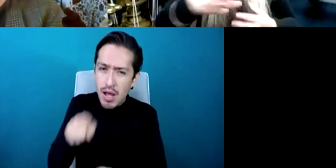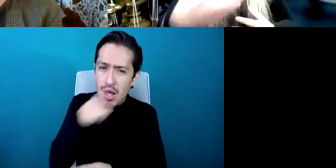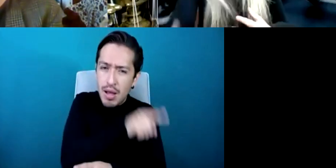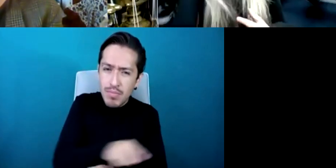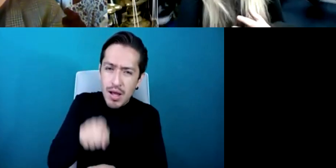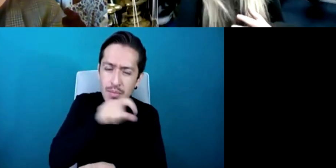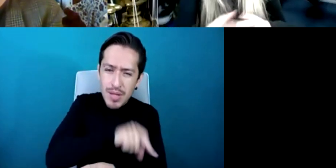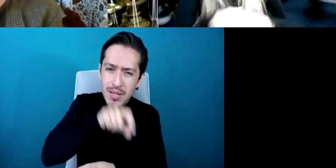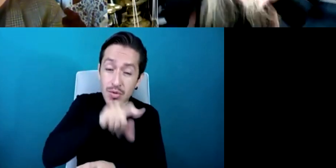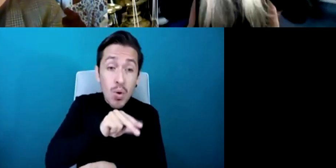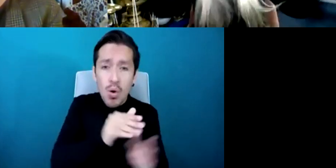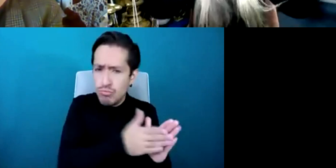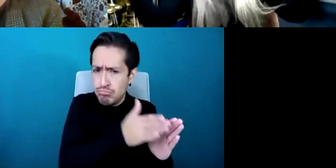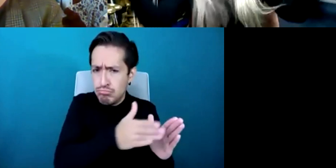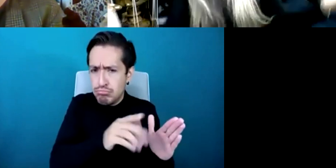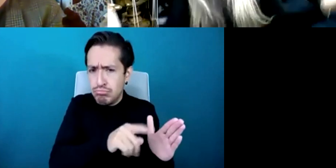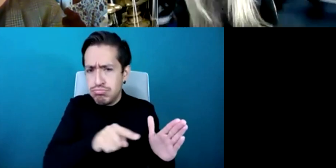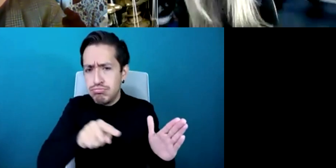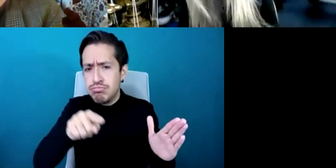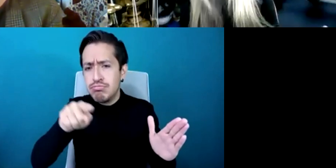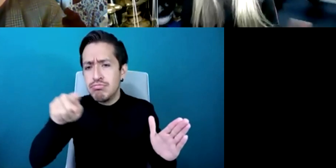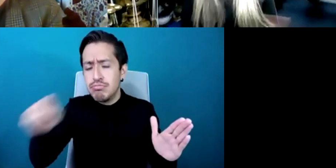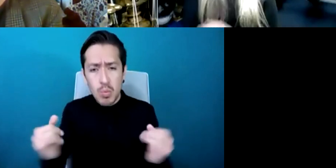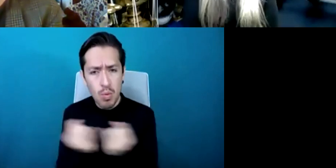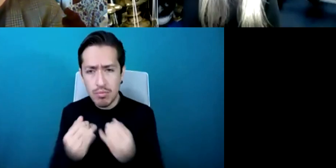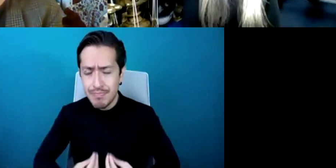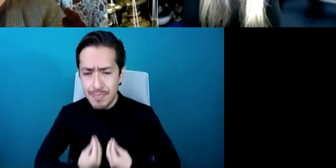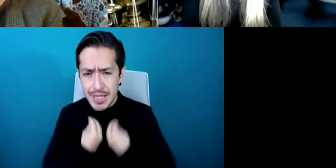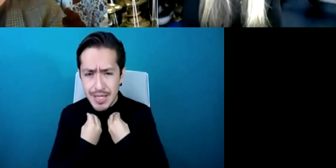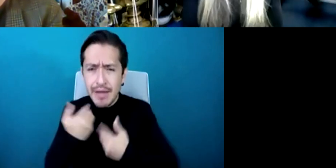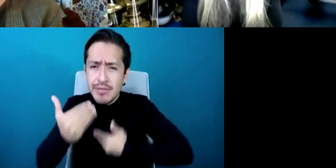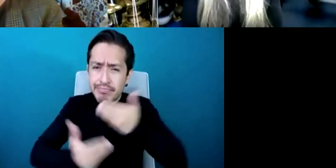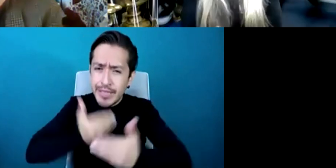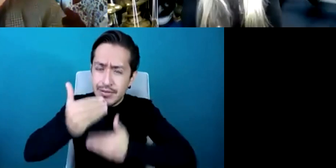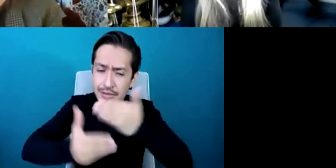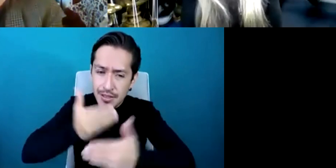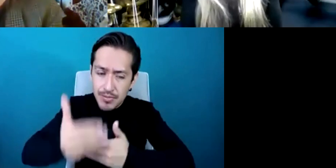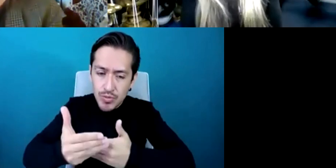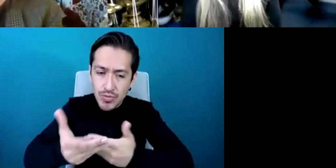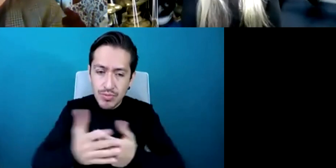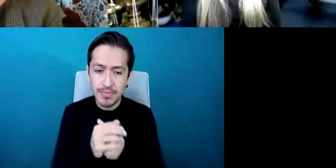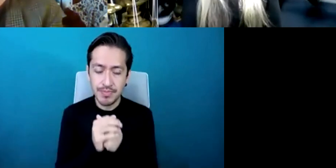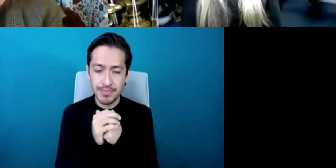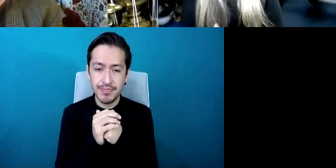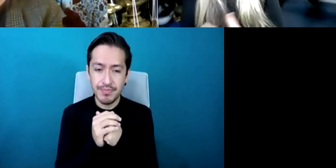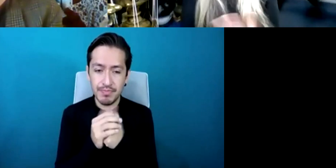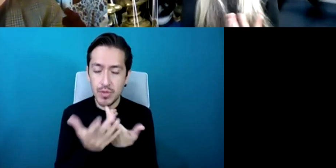move forward it's one great big phrase of music so you know I was so lucky that in a way the school